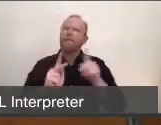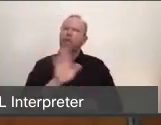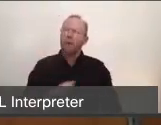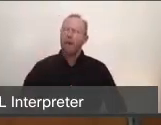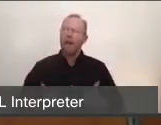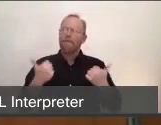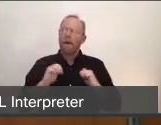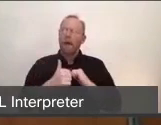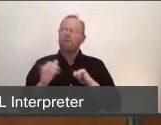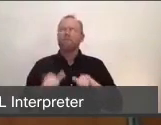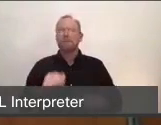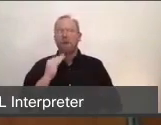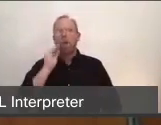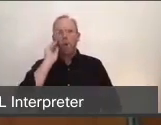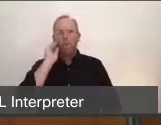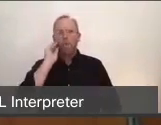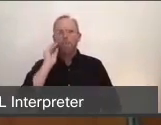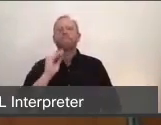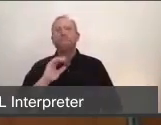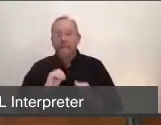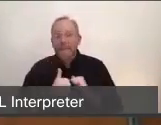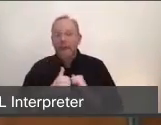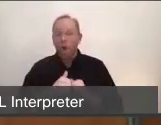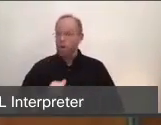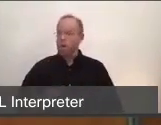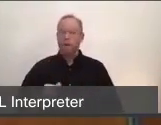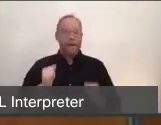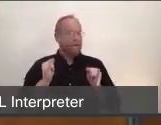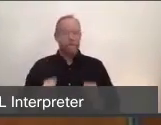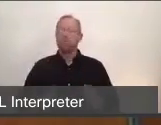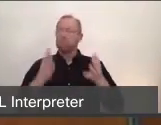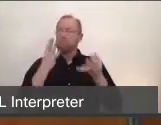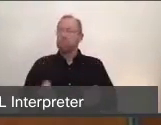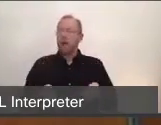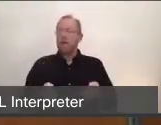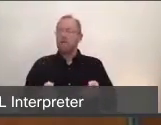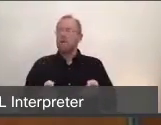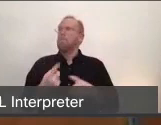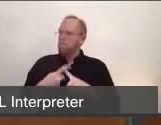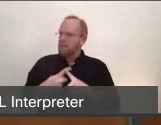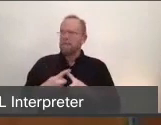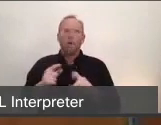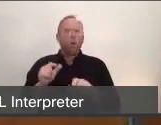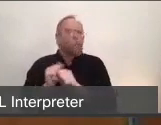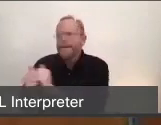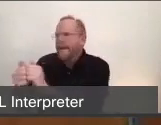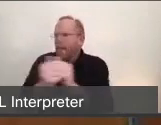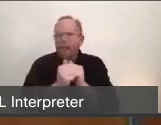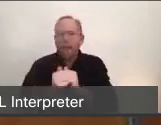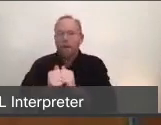by our individual actions, our collective effort, our commitment to each other and to our community, we're flattening the curve.